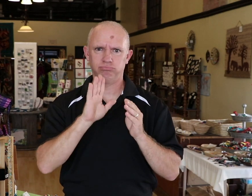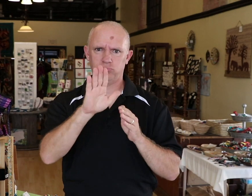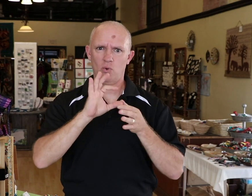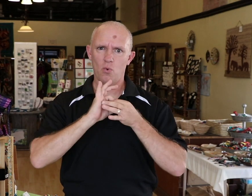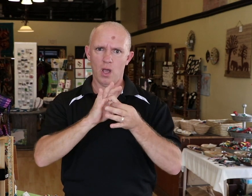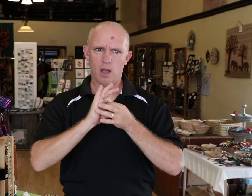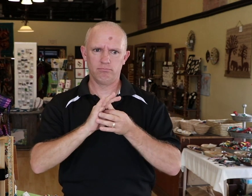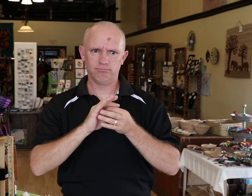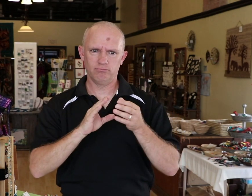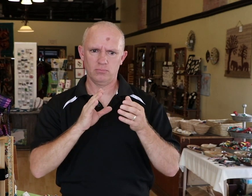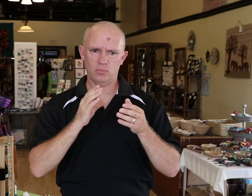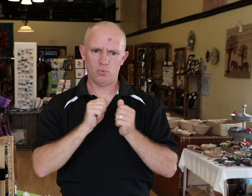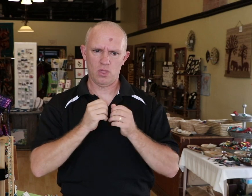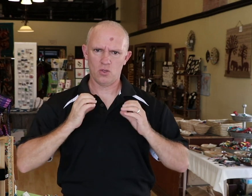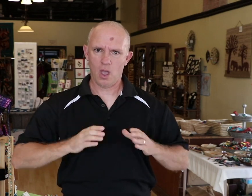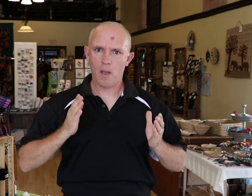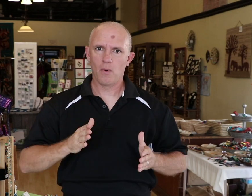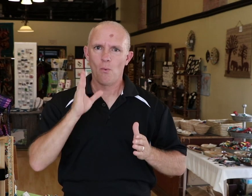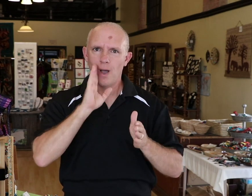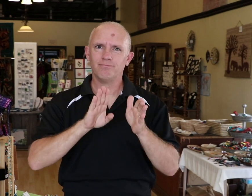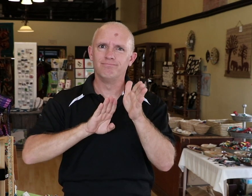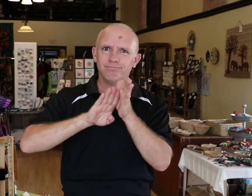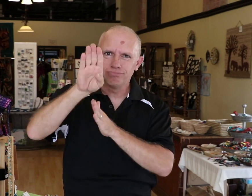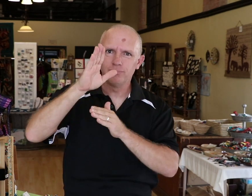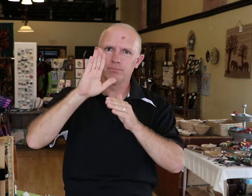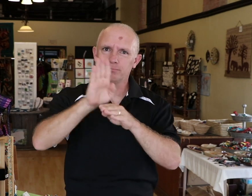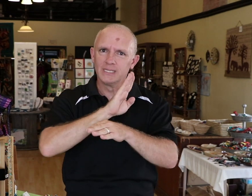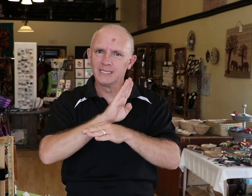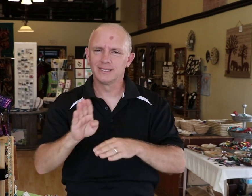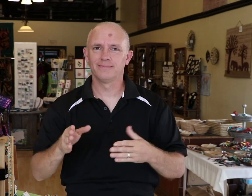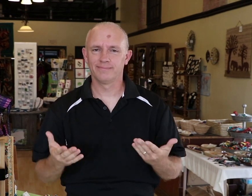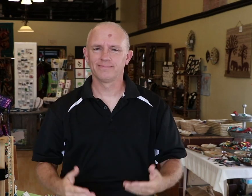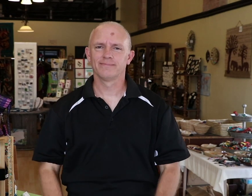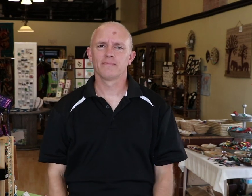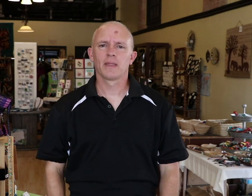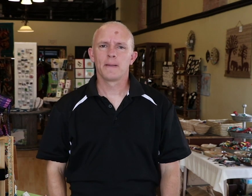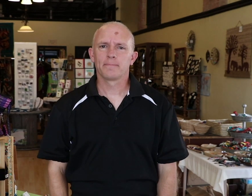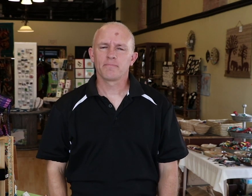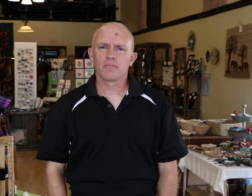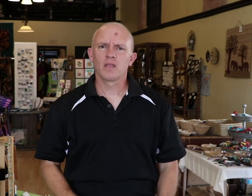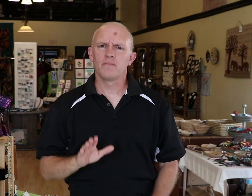You will build rapport and bring in revenue for your business.